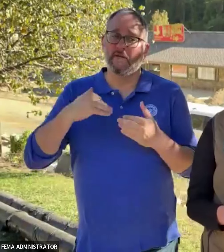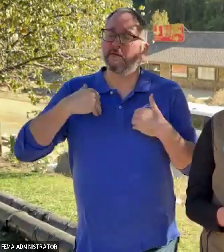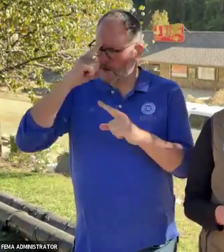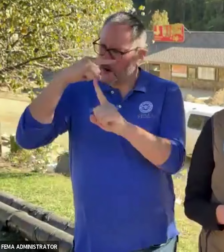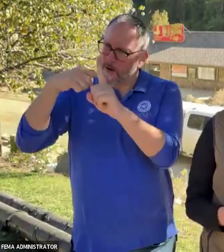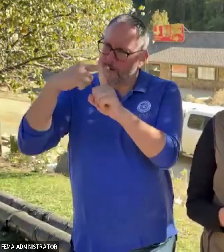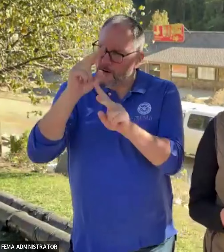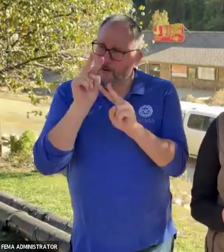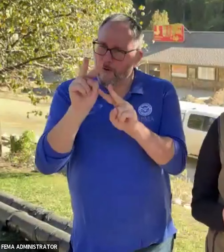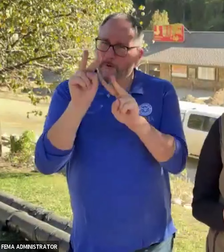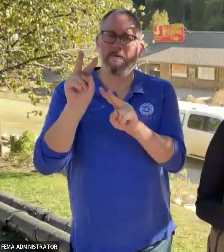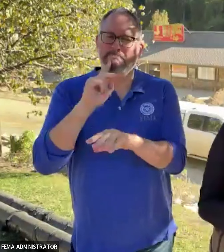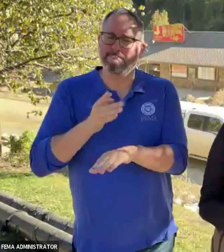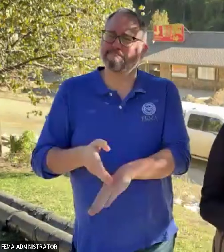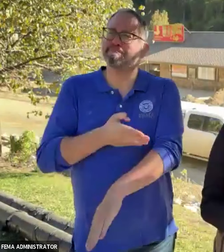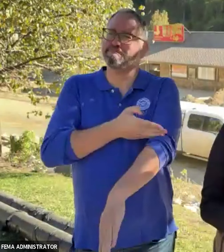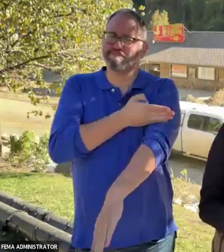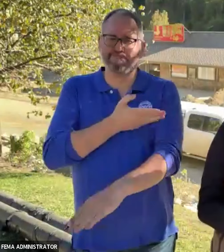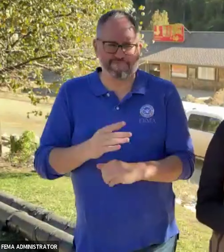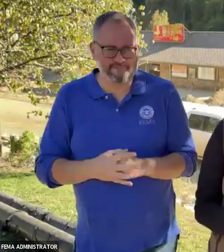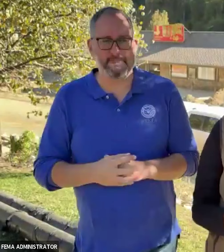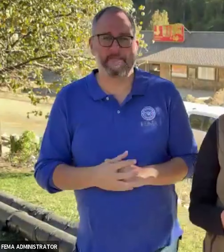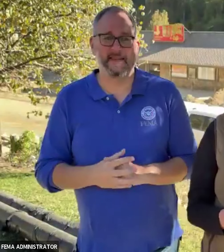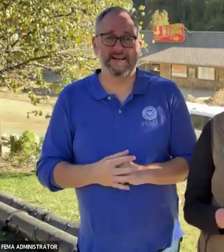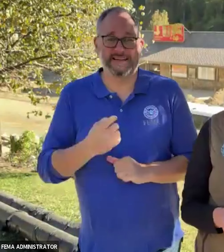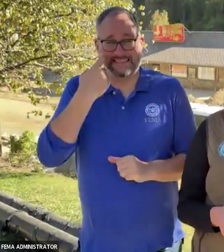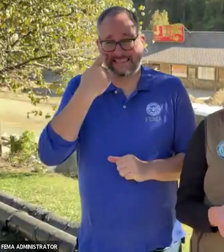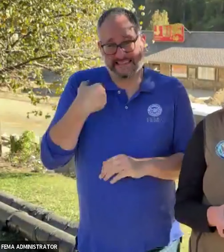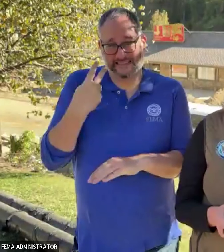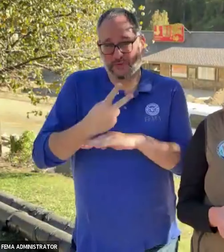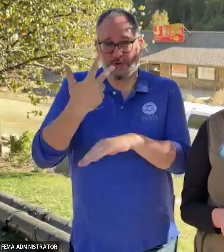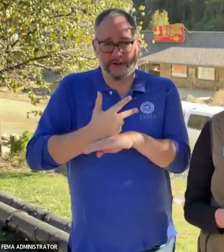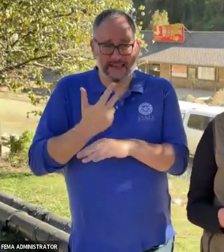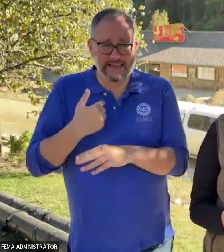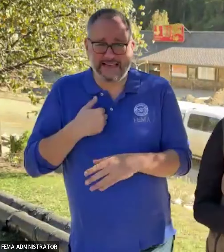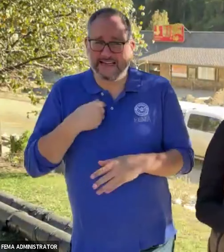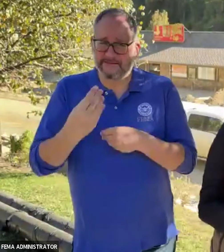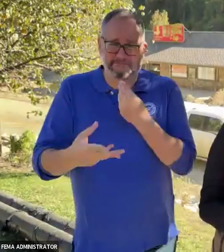And I know I've talked to you in the past, in the last few days about all of the work FEMA and our federal partners are doing.